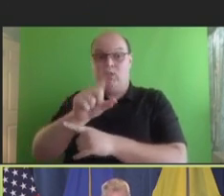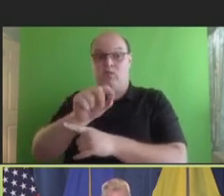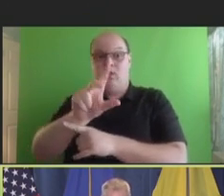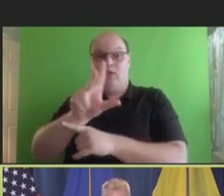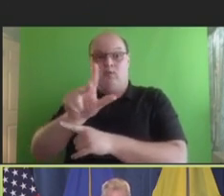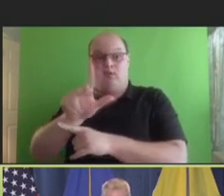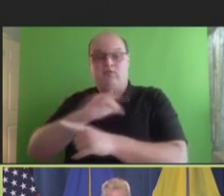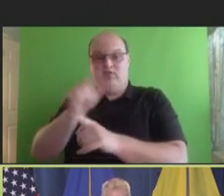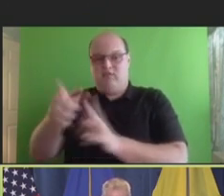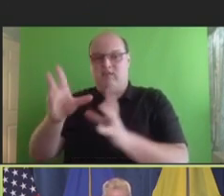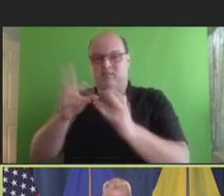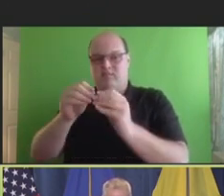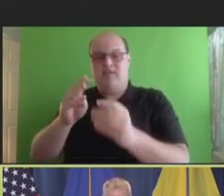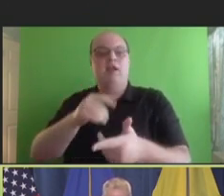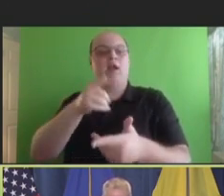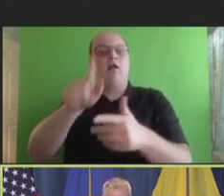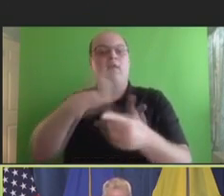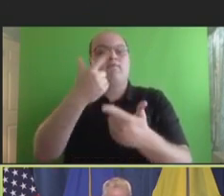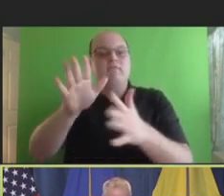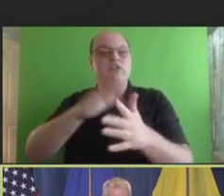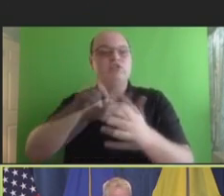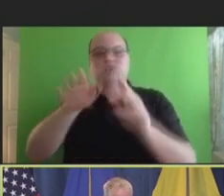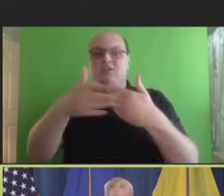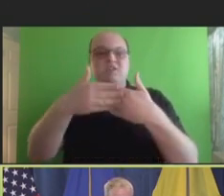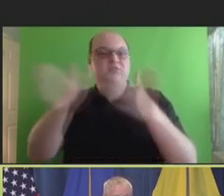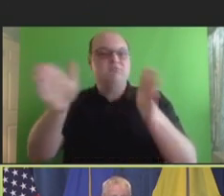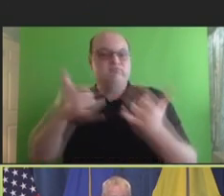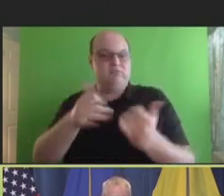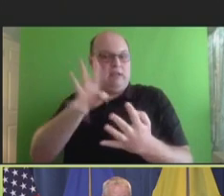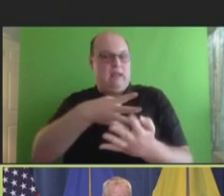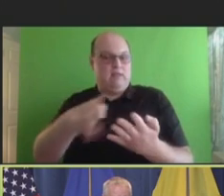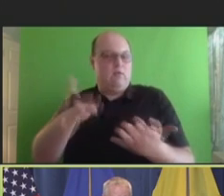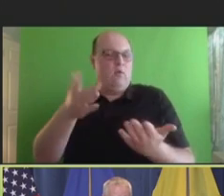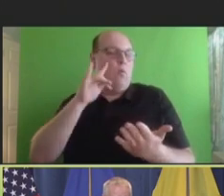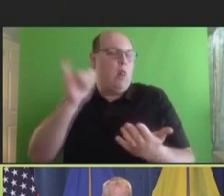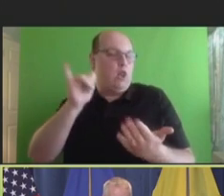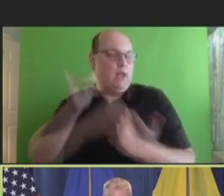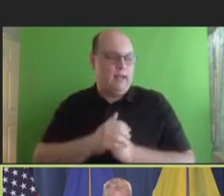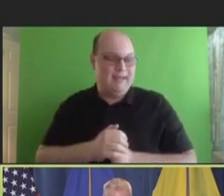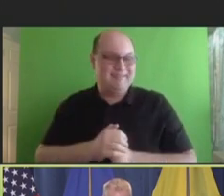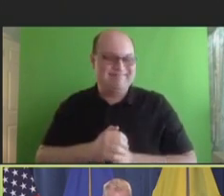meeting, followed by a high-level overview of the agenda.